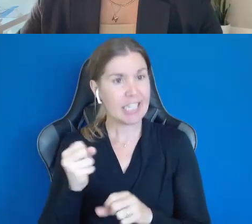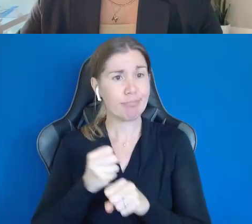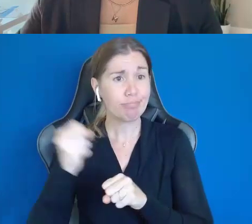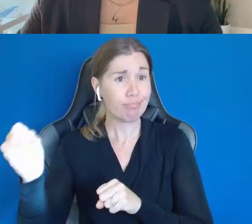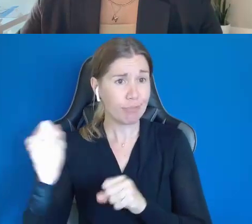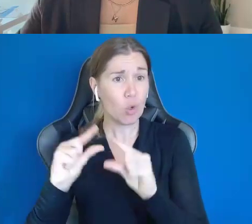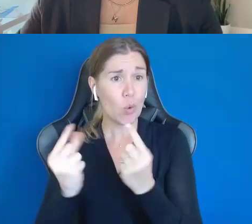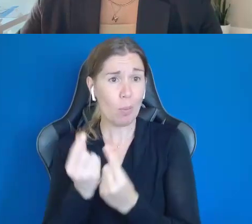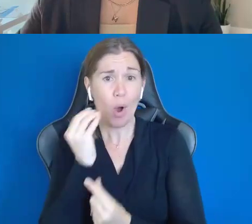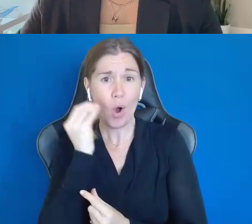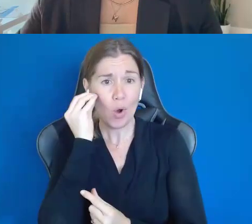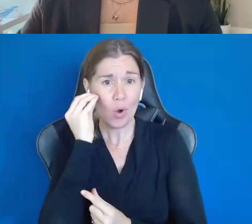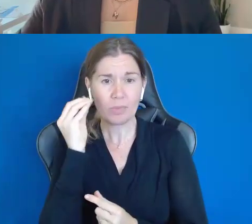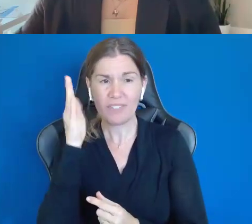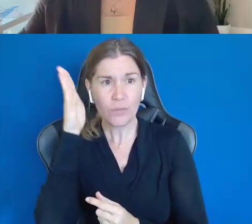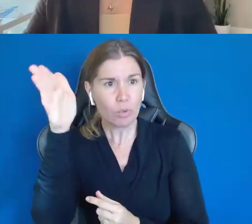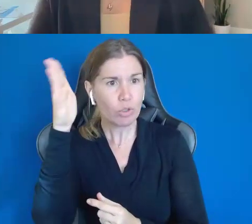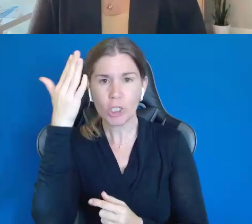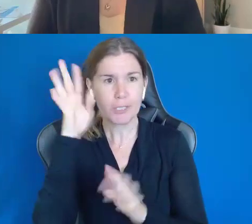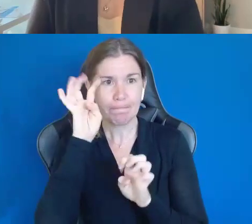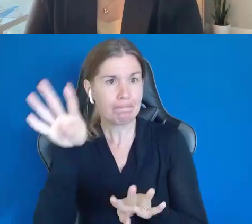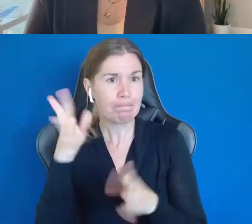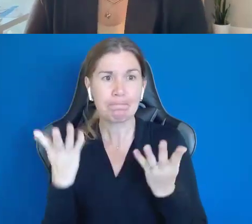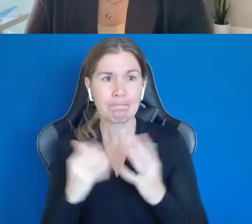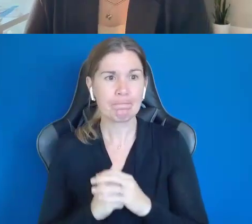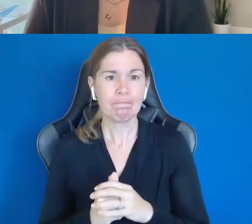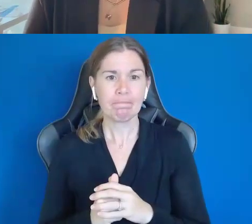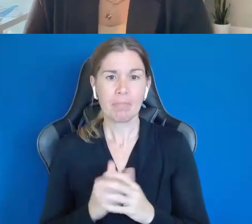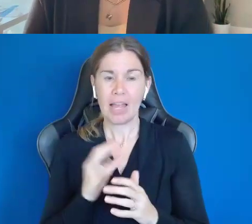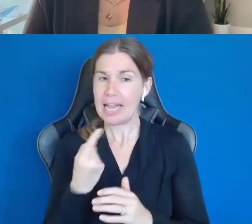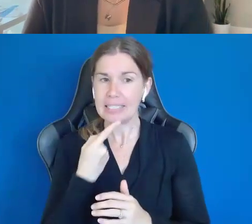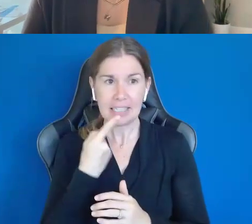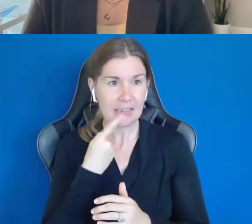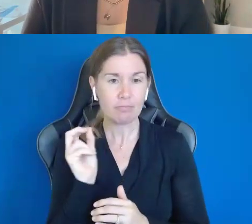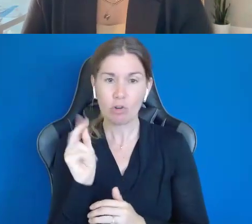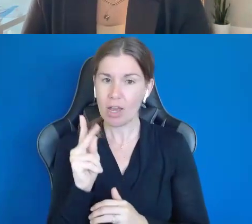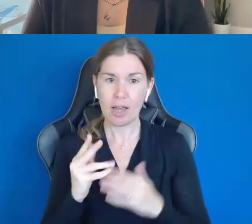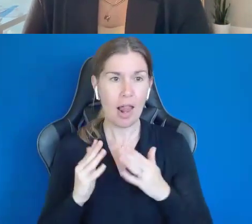I didn't know what his future looked like. And I said, you know what, let's give this a try.